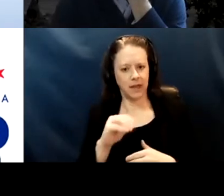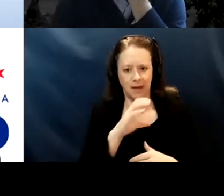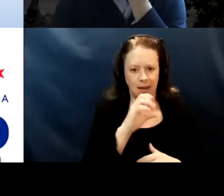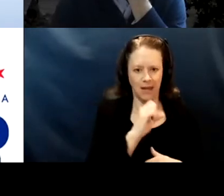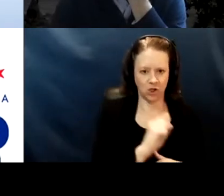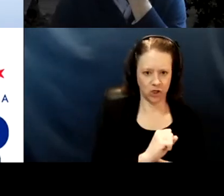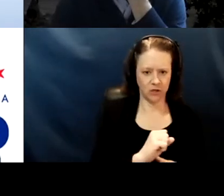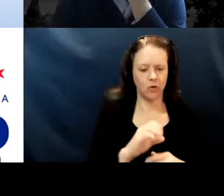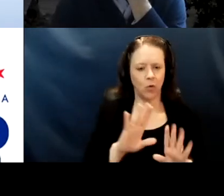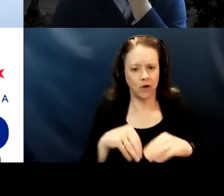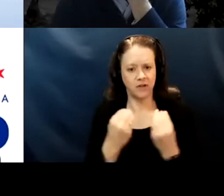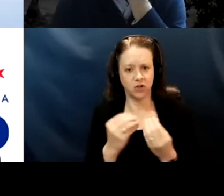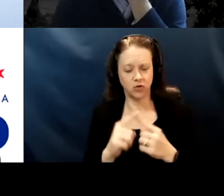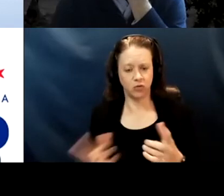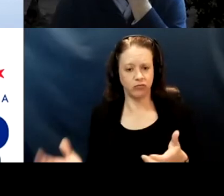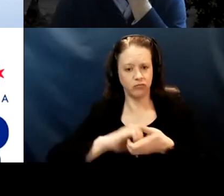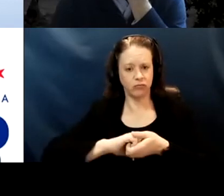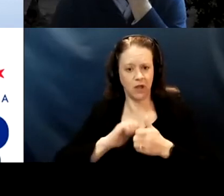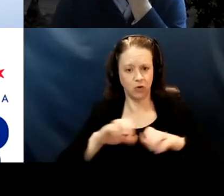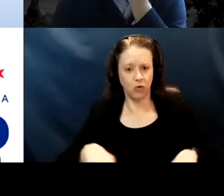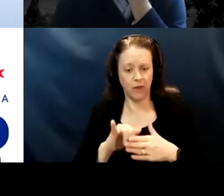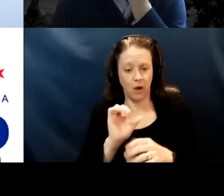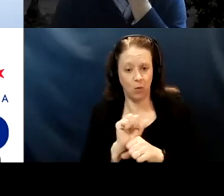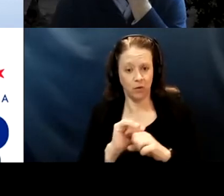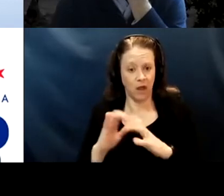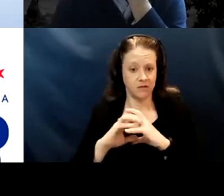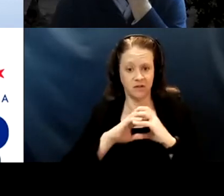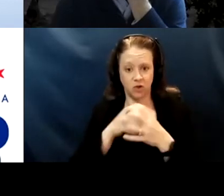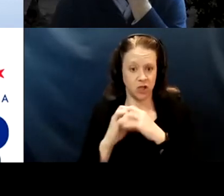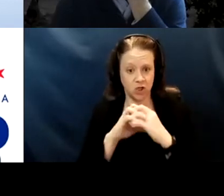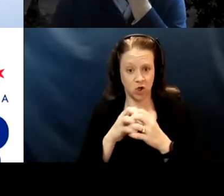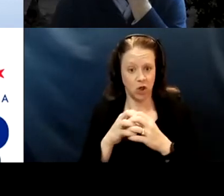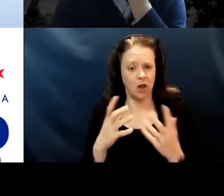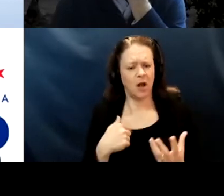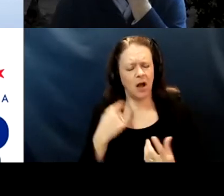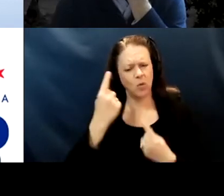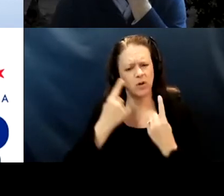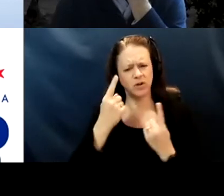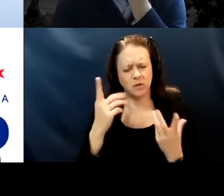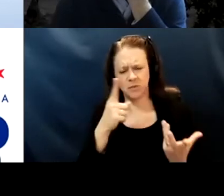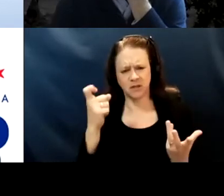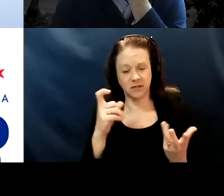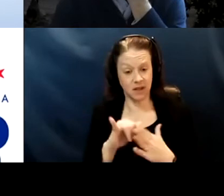and do this work that is very much intersectional. And I'm just wondering, because to me this goes well beyond vaccines.